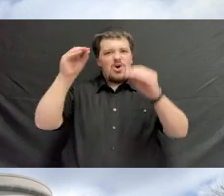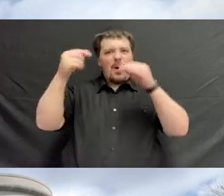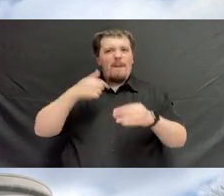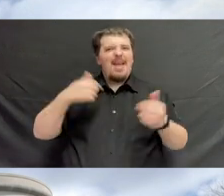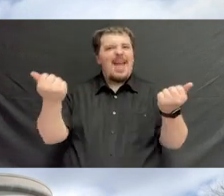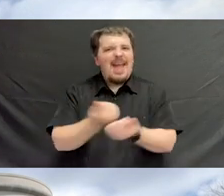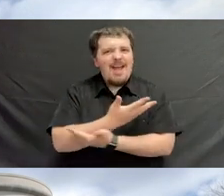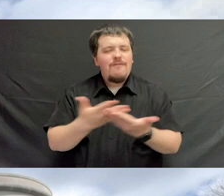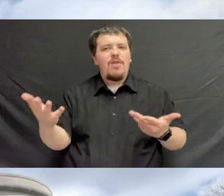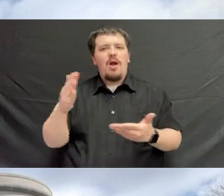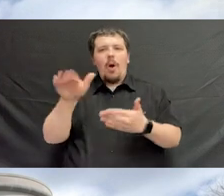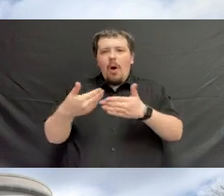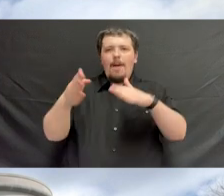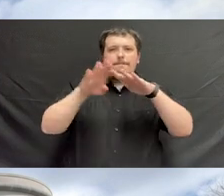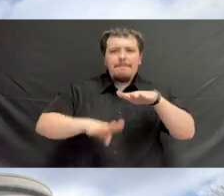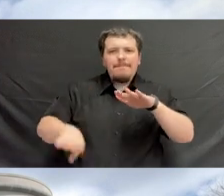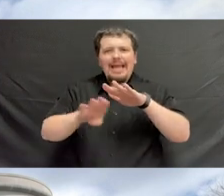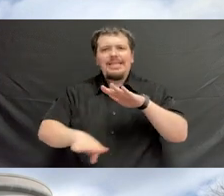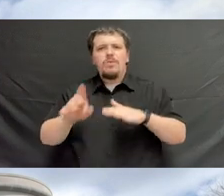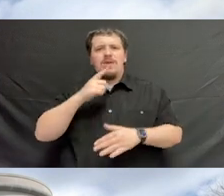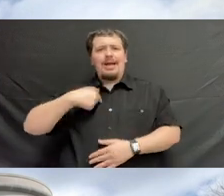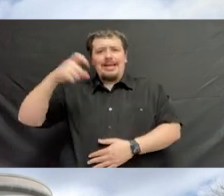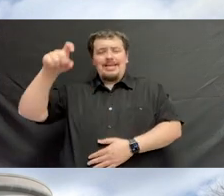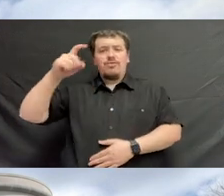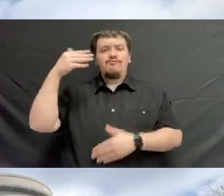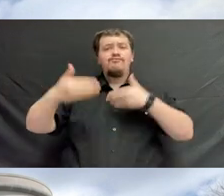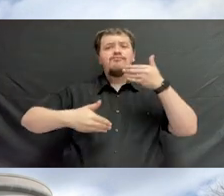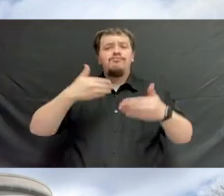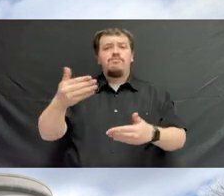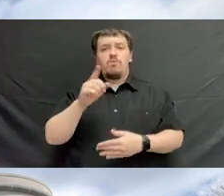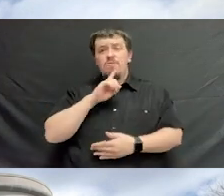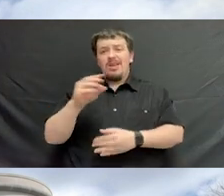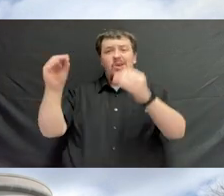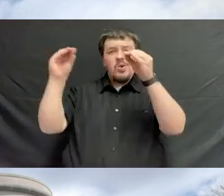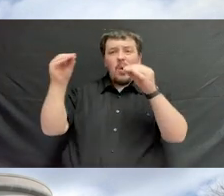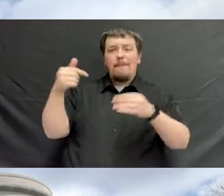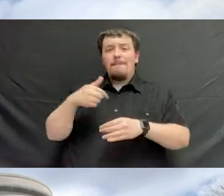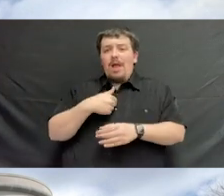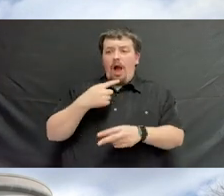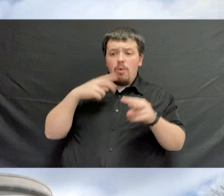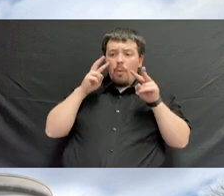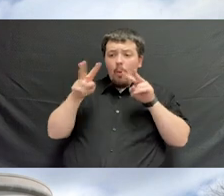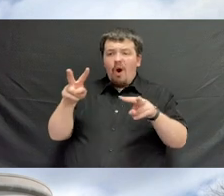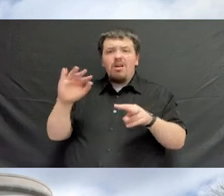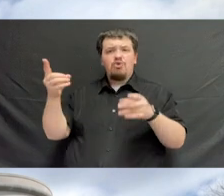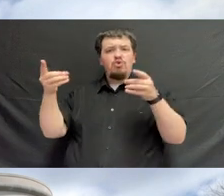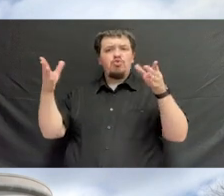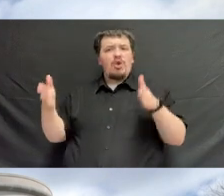Really, the basics that I needed to move on. He taught me and let me observe as a director in Equus,